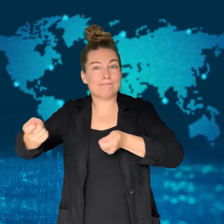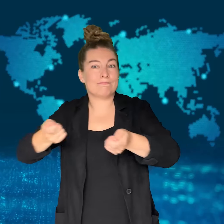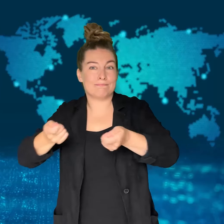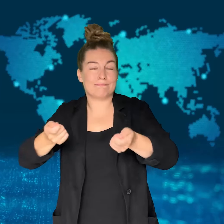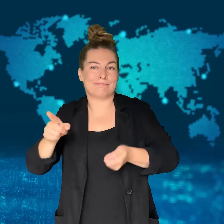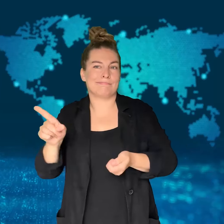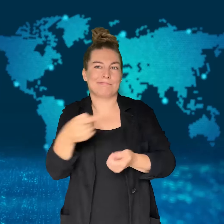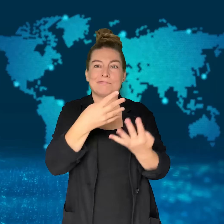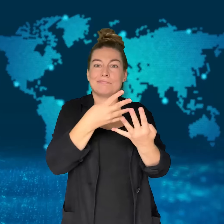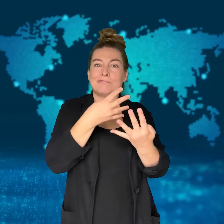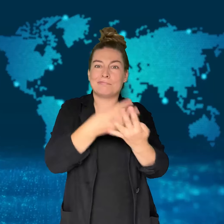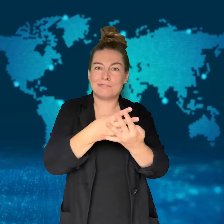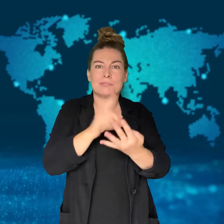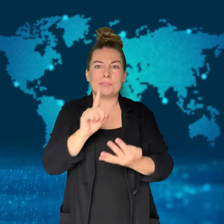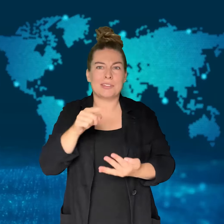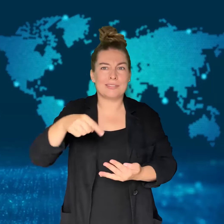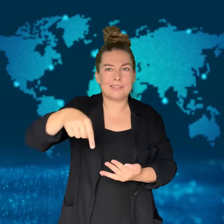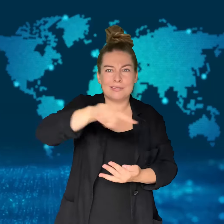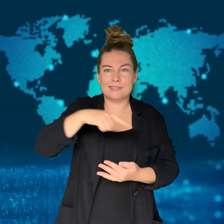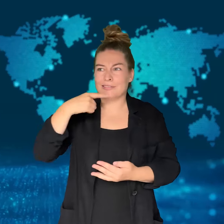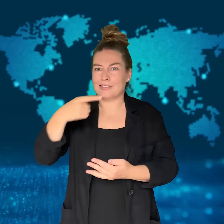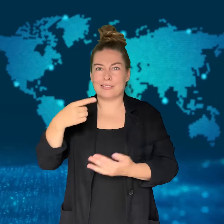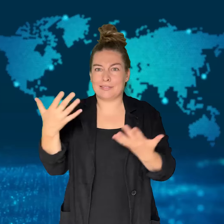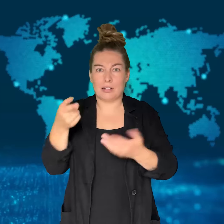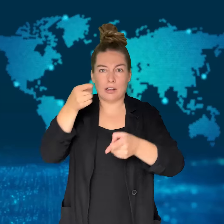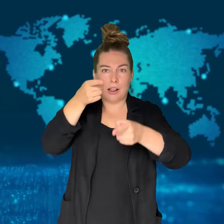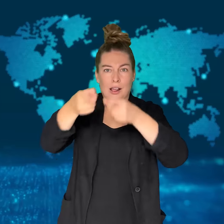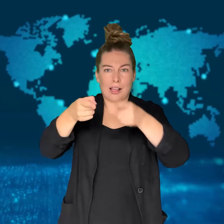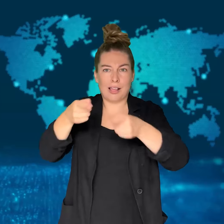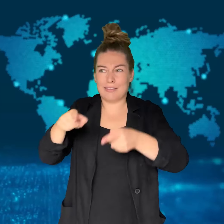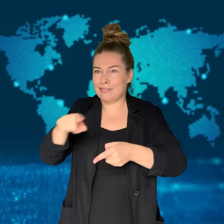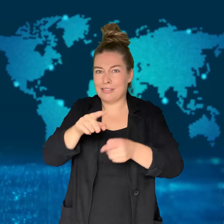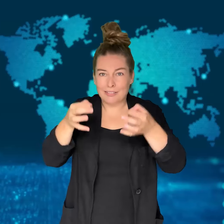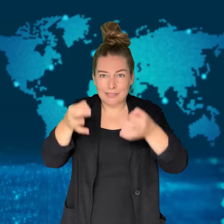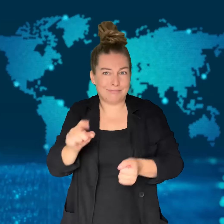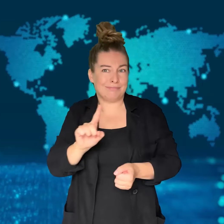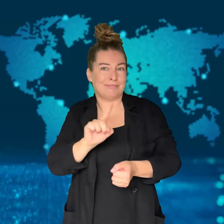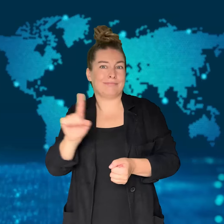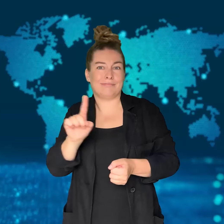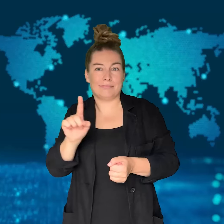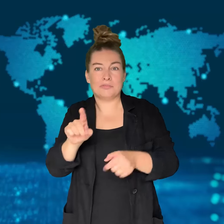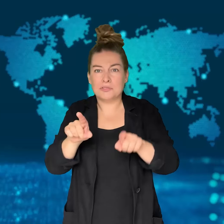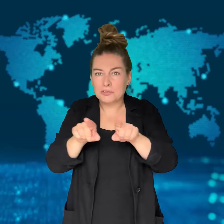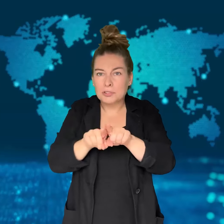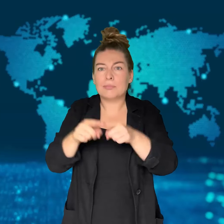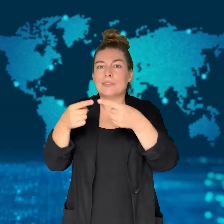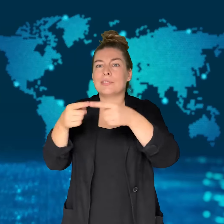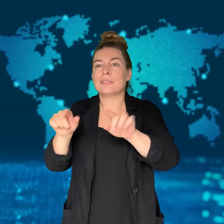They denied the charges, but he and six others had been jailed.